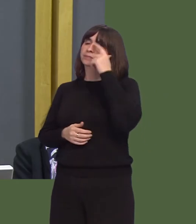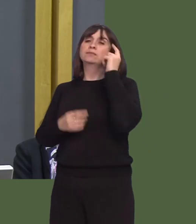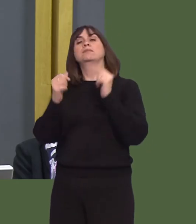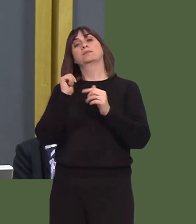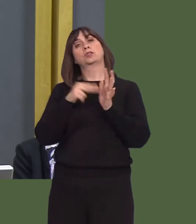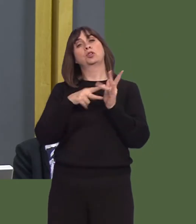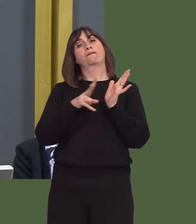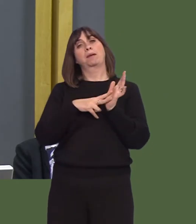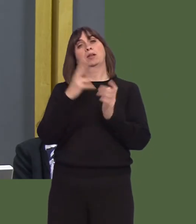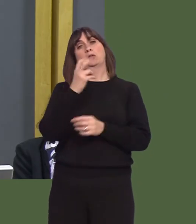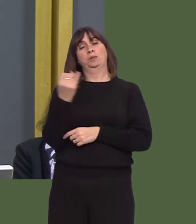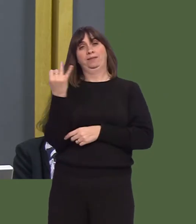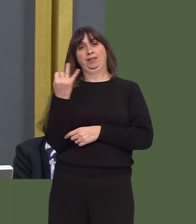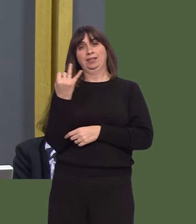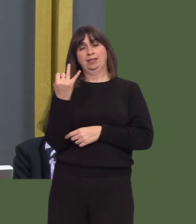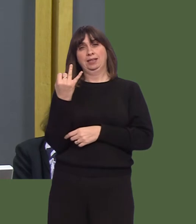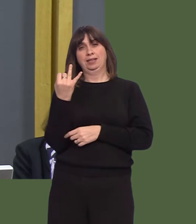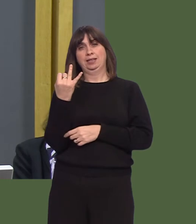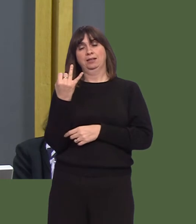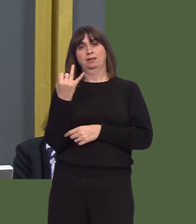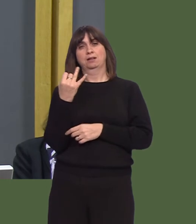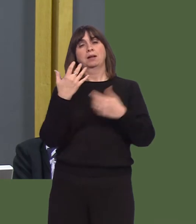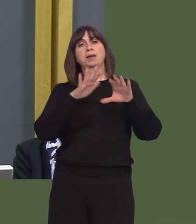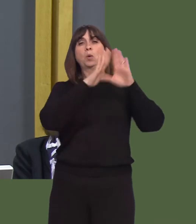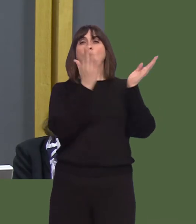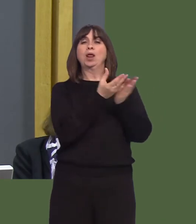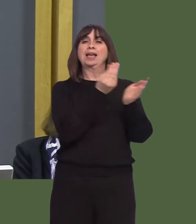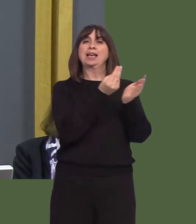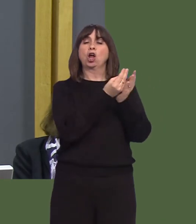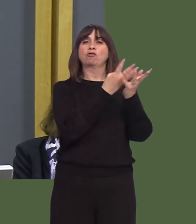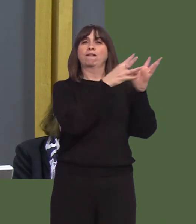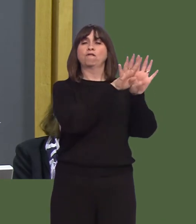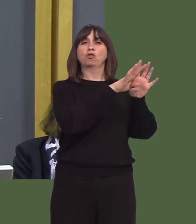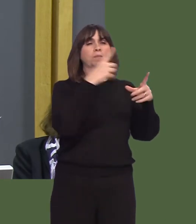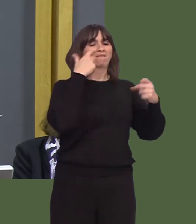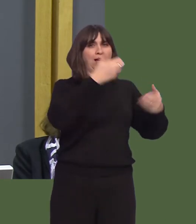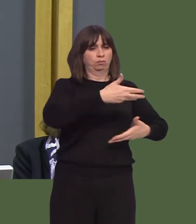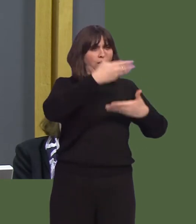In November 2017, data from the World Economic Forum showed for the first time a year-on-year